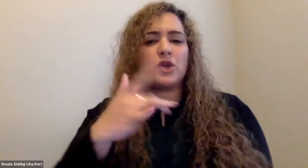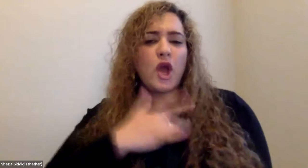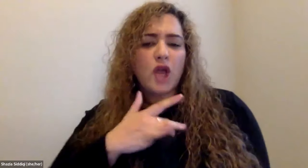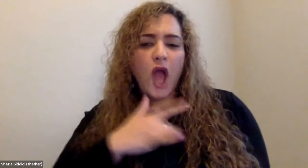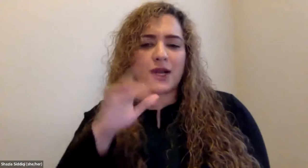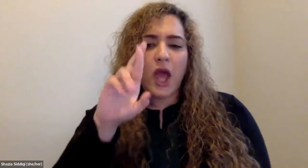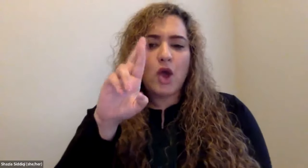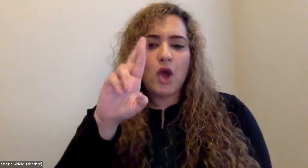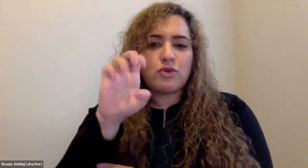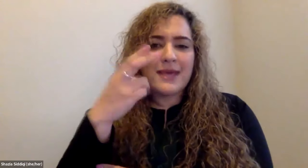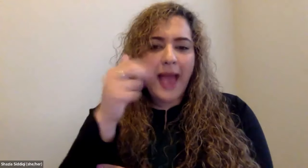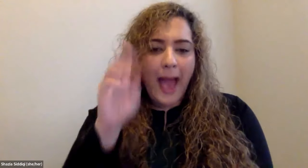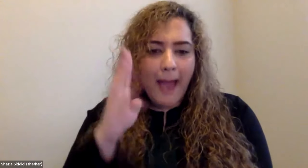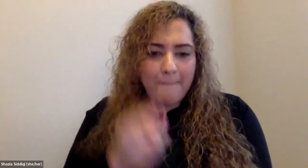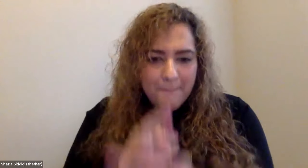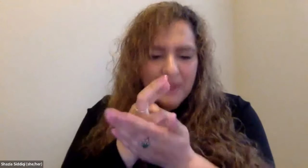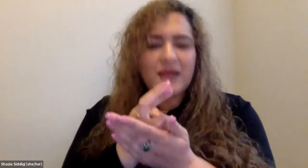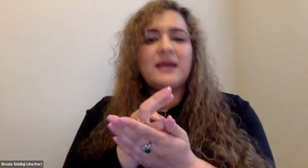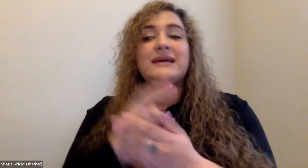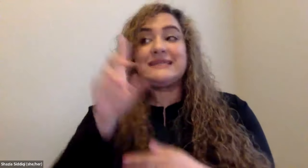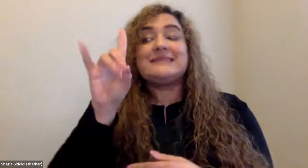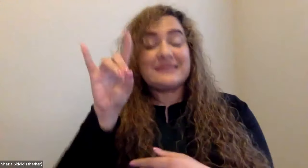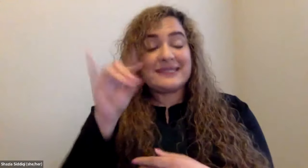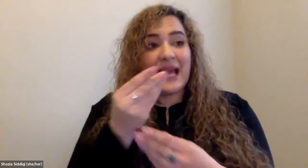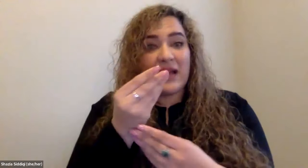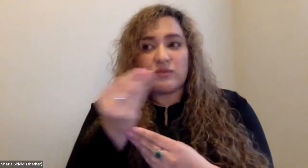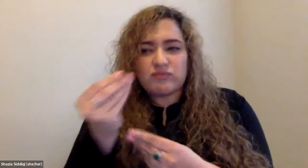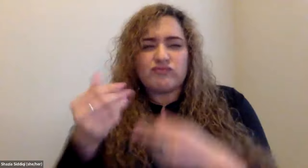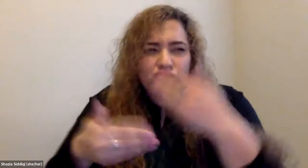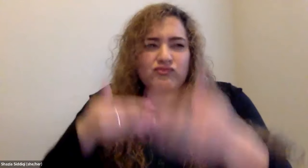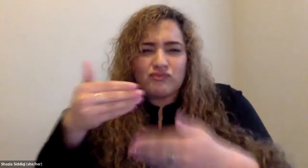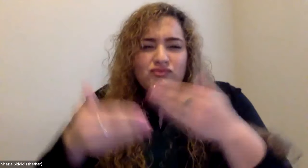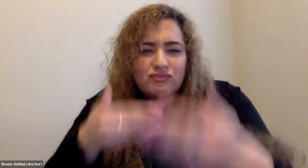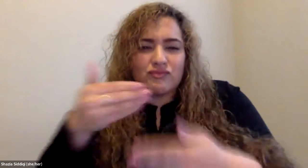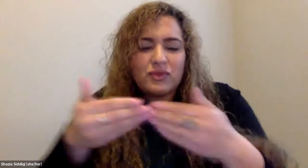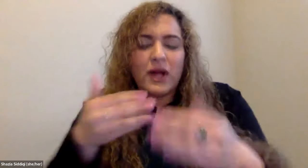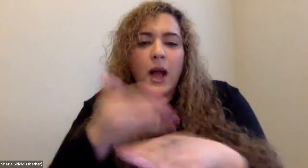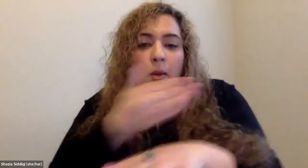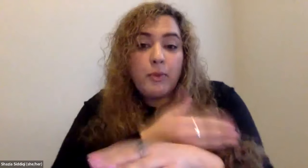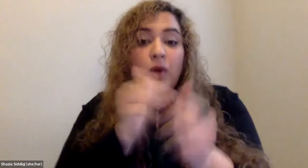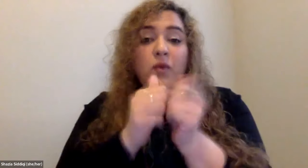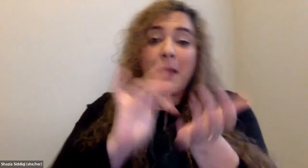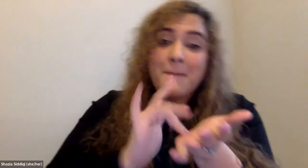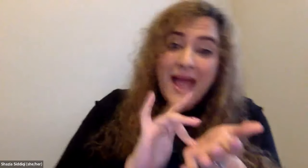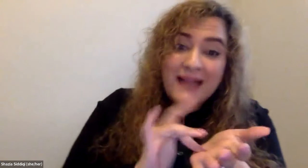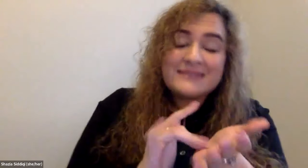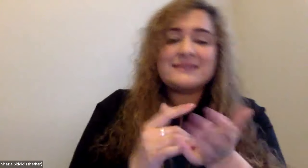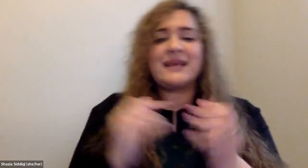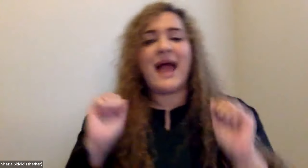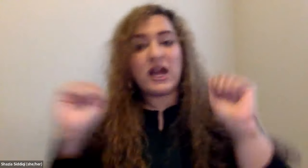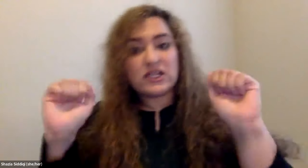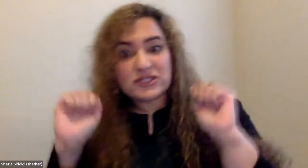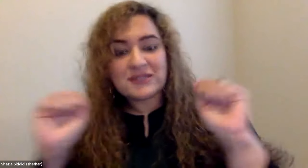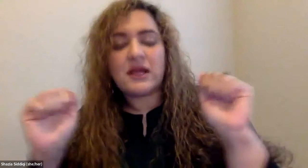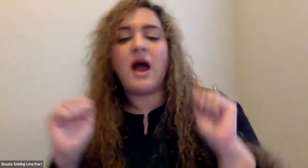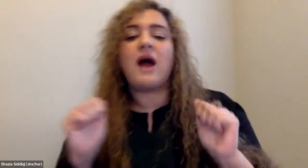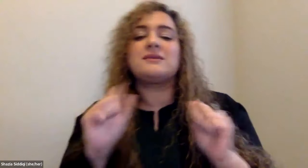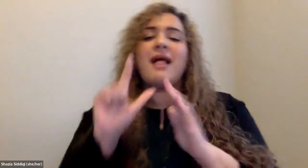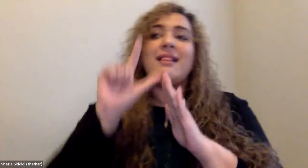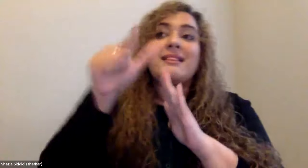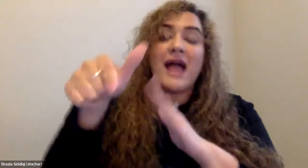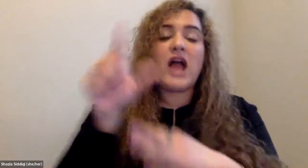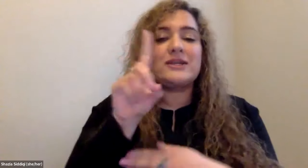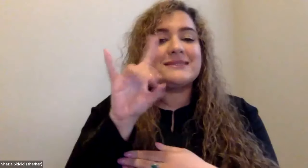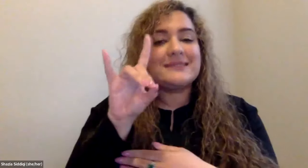Cristine Saunders: They figured out what it was, and so he went on, and he went through heart cardiac rehab and he got better with medications and some exercise.